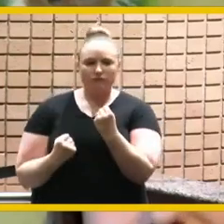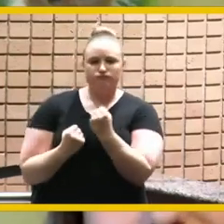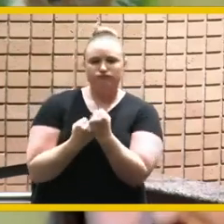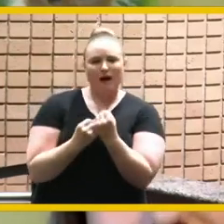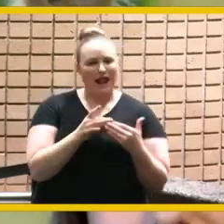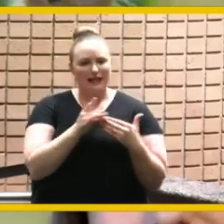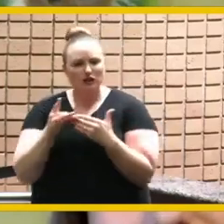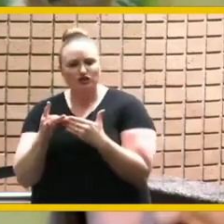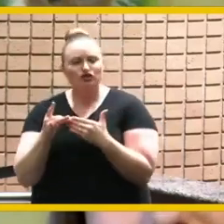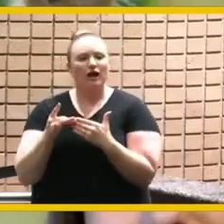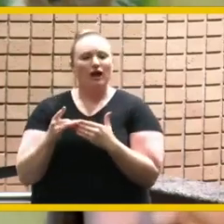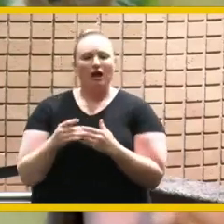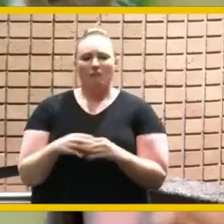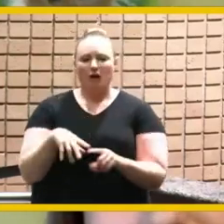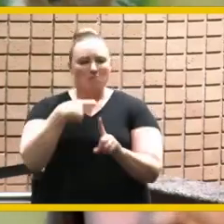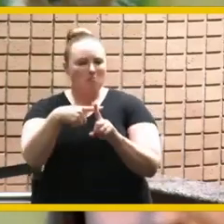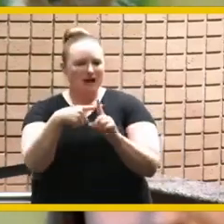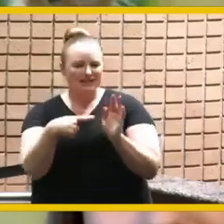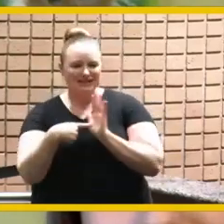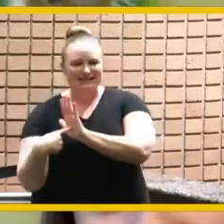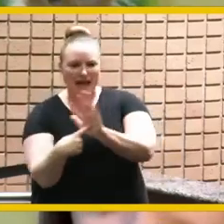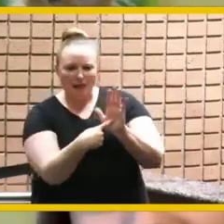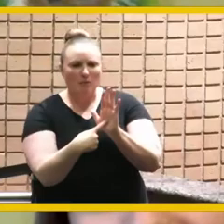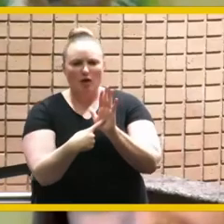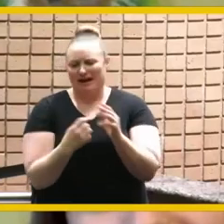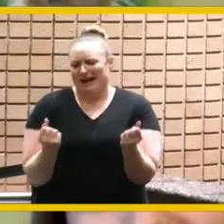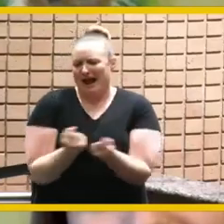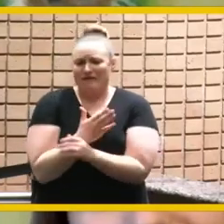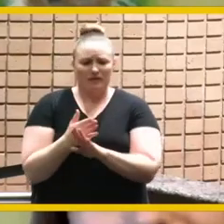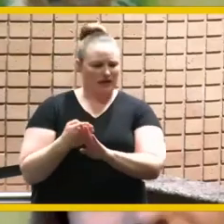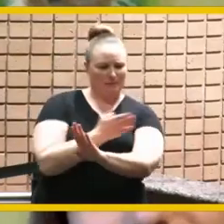and positive example and then all the things in between all the celebrations of opening